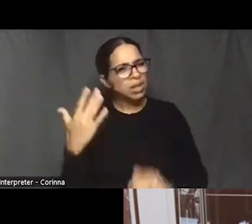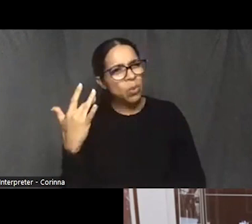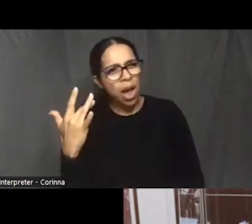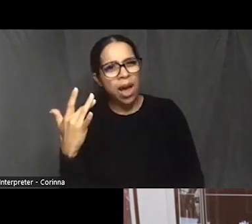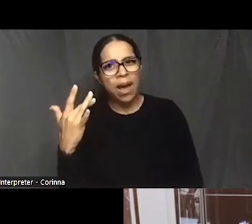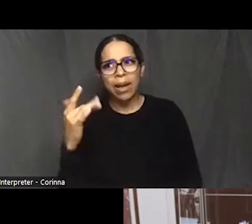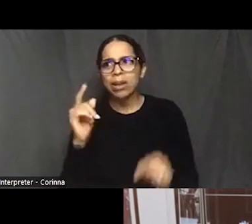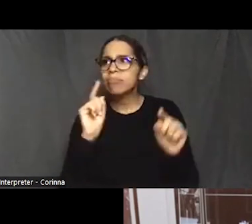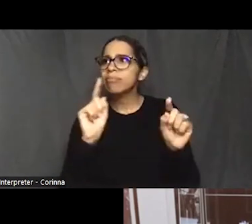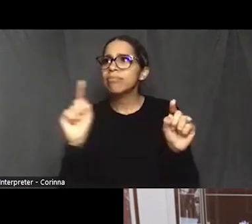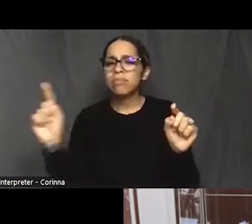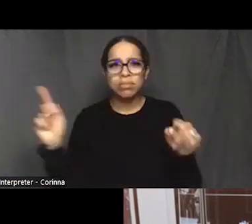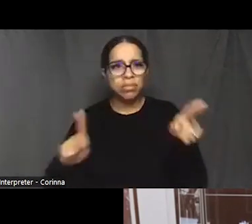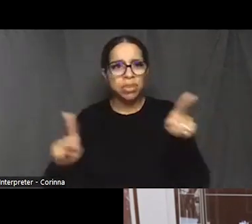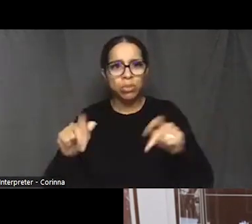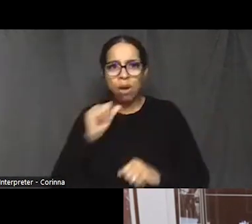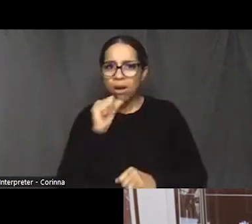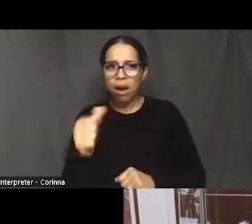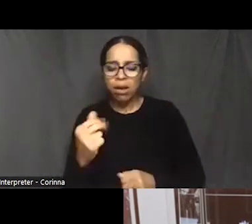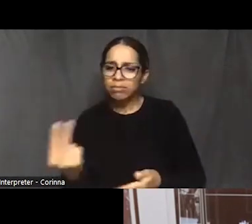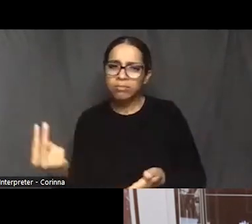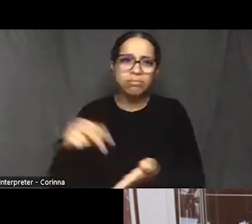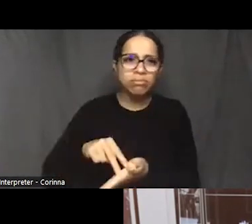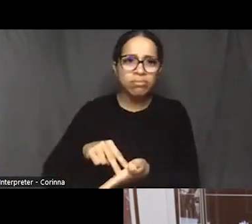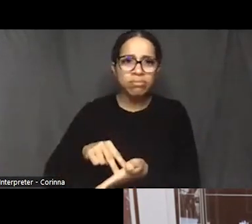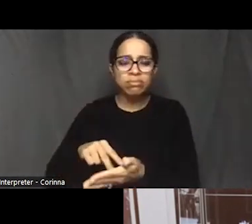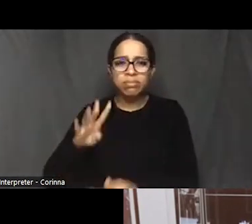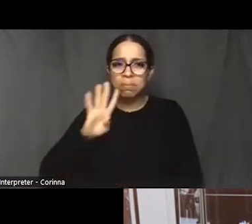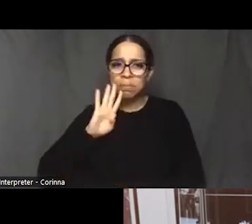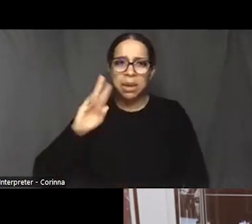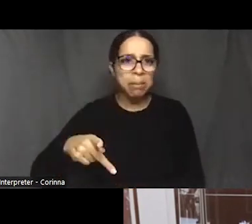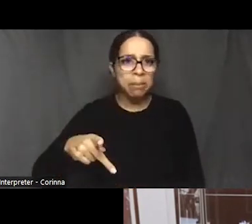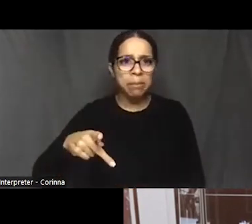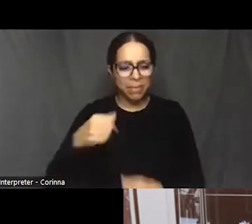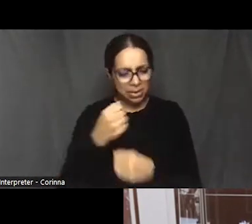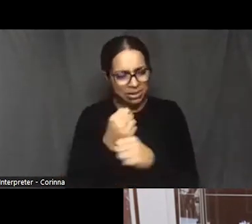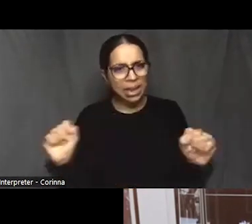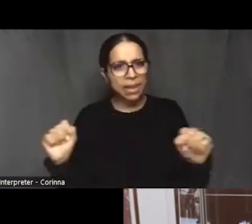and saving these places? They're building